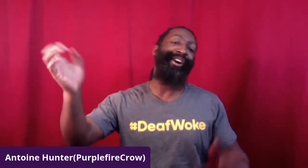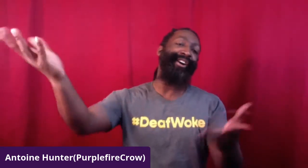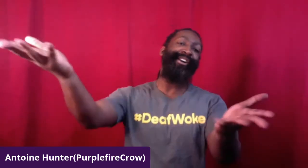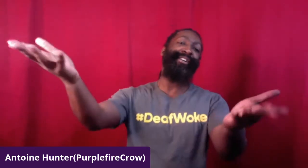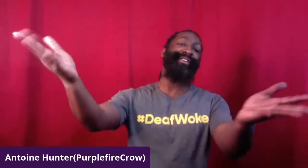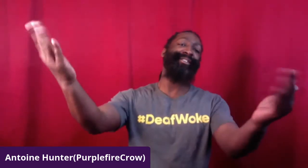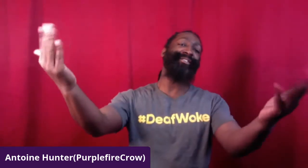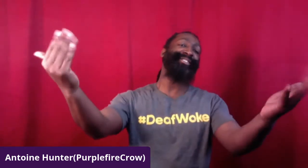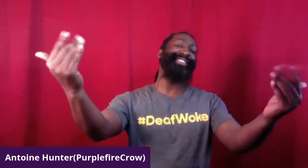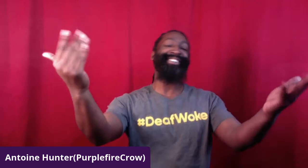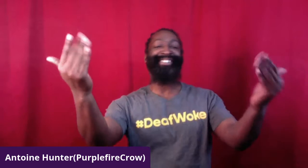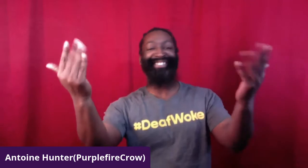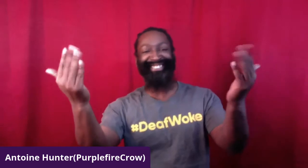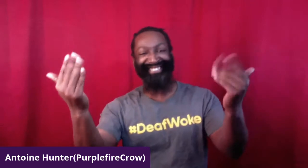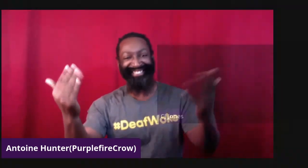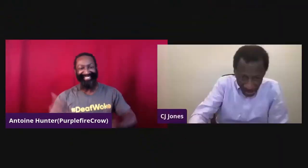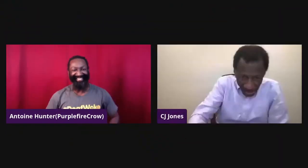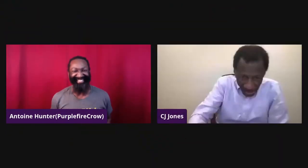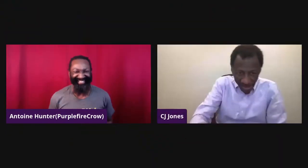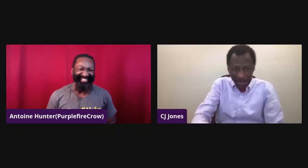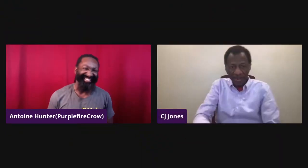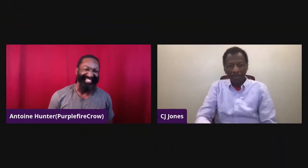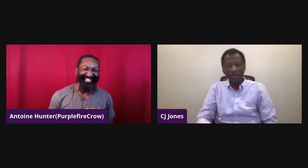humans of all CJ Jones, come on in.